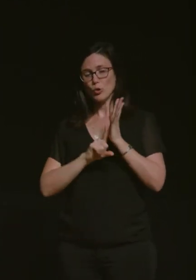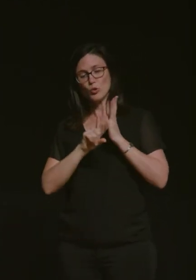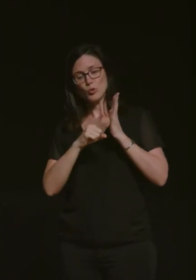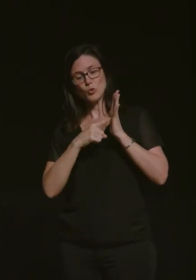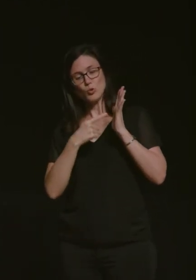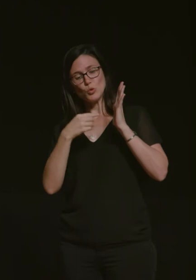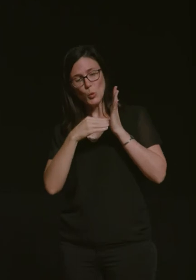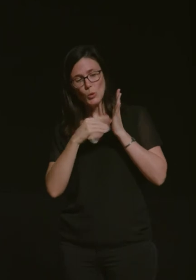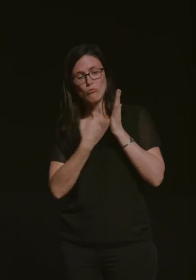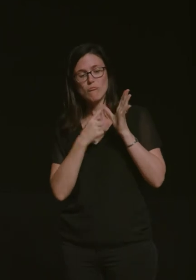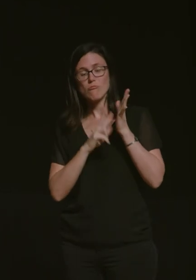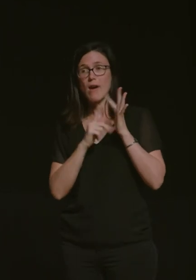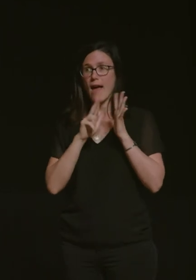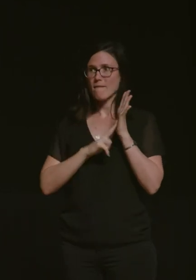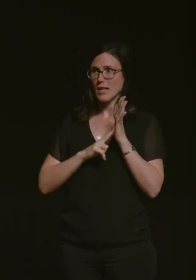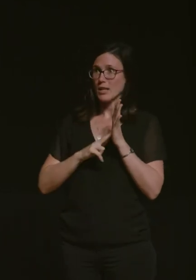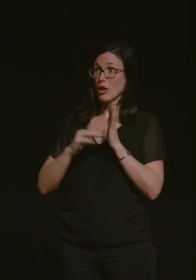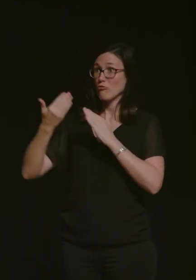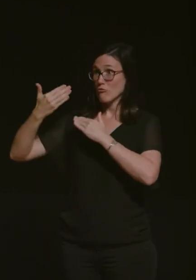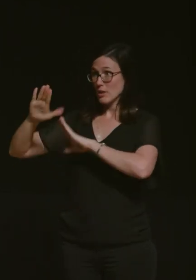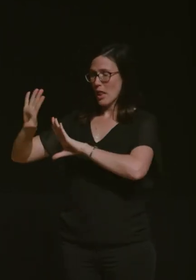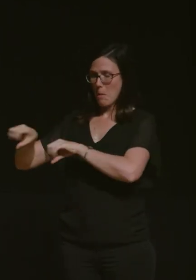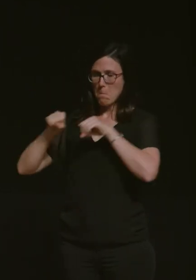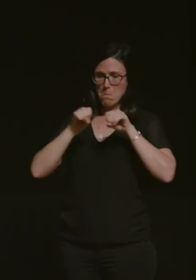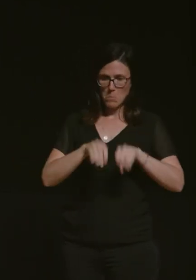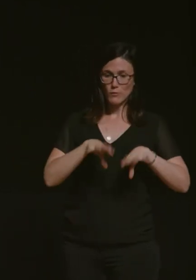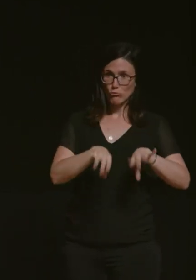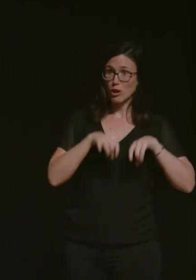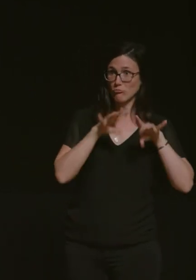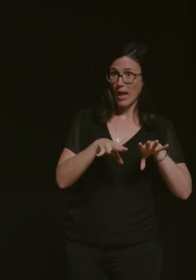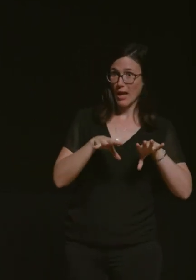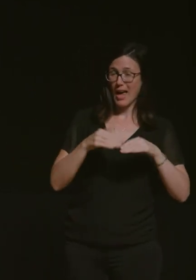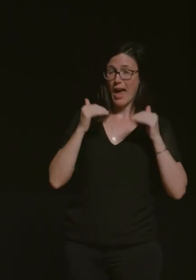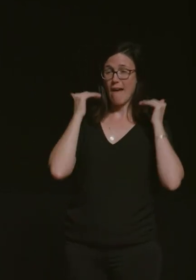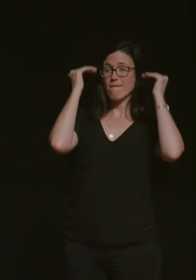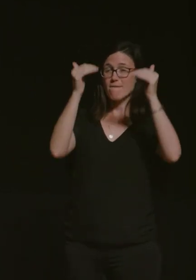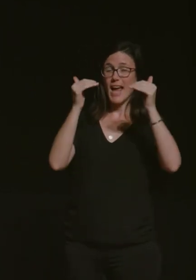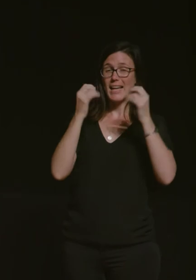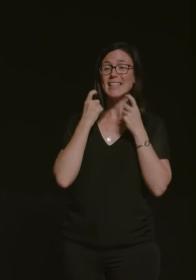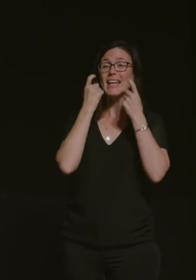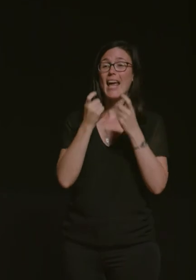from new zealand in 2009 and has been an advanced care paramedic for the past 21 years